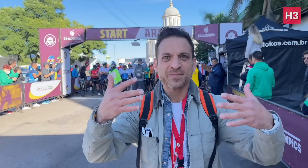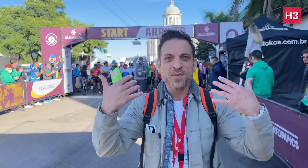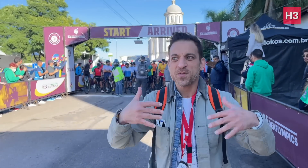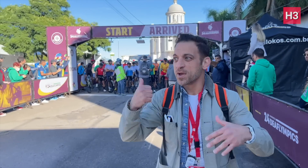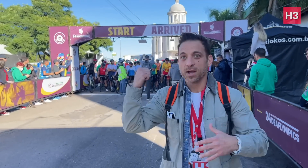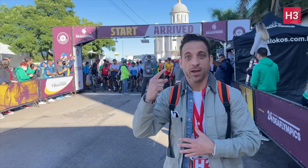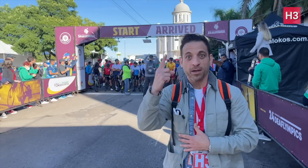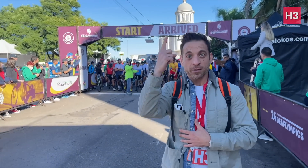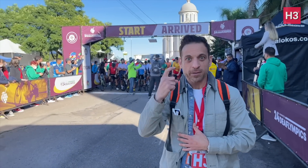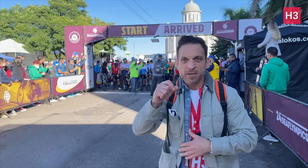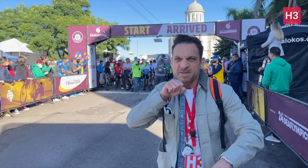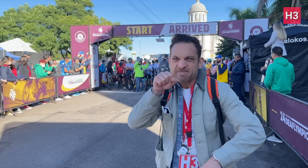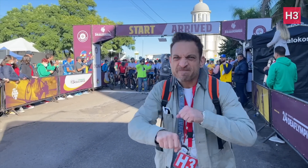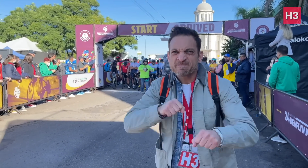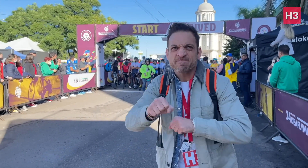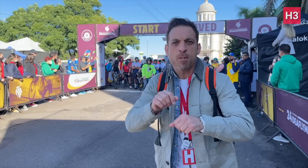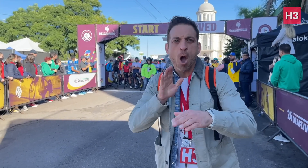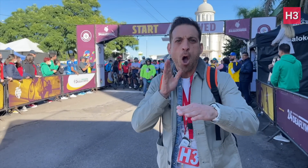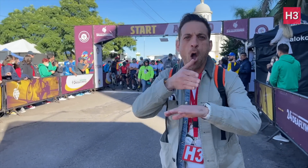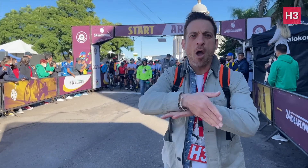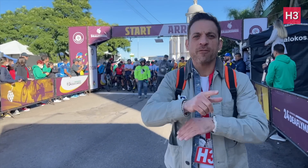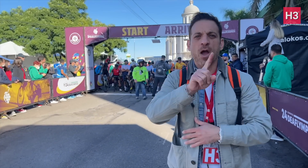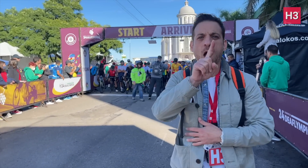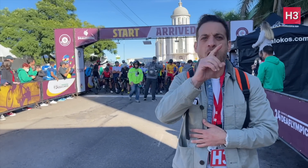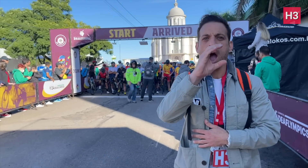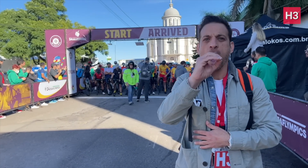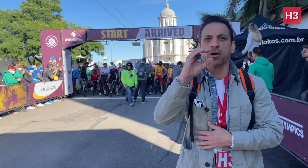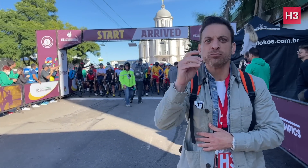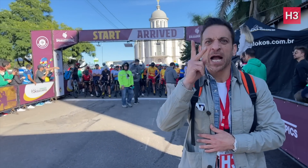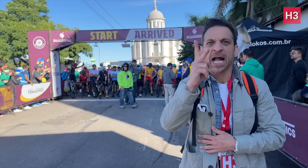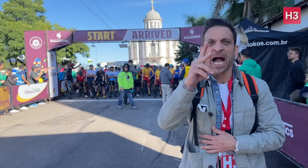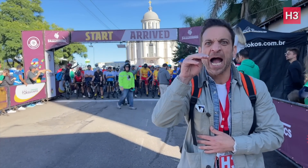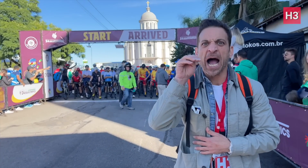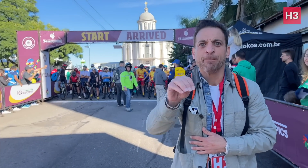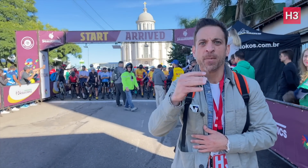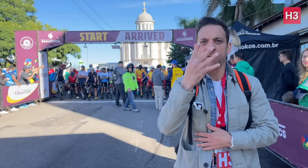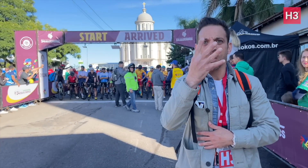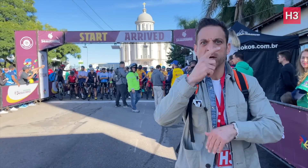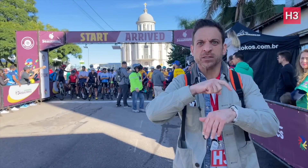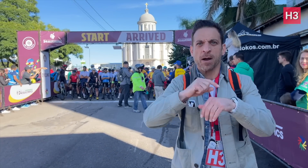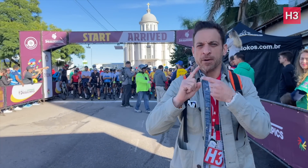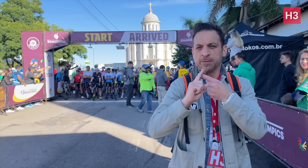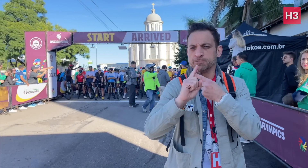The cycling events at the Deaflympics Games begin with the men's 100km Road Race.